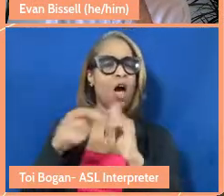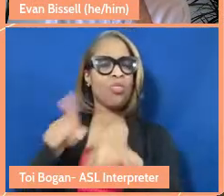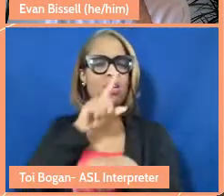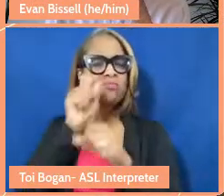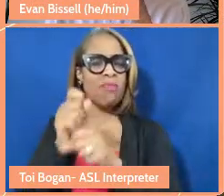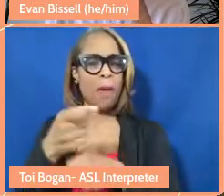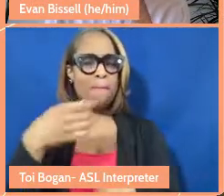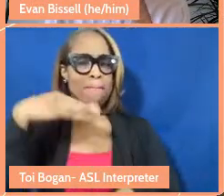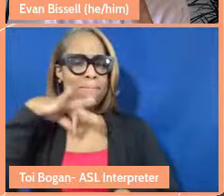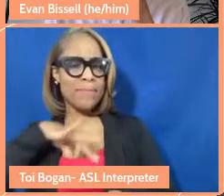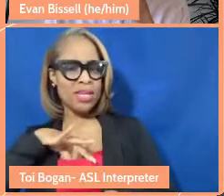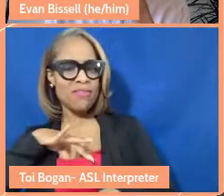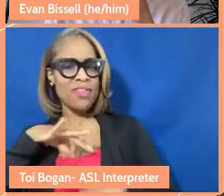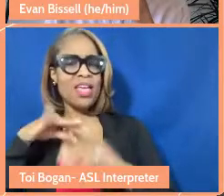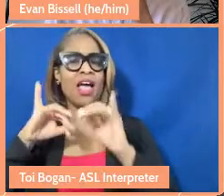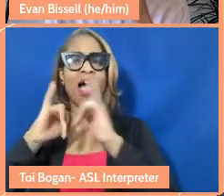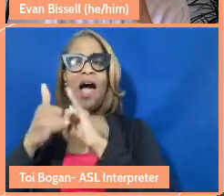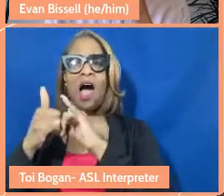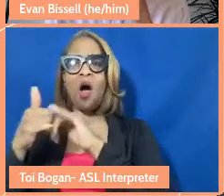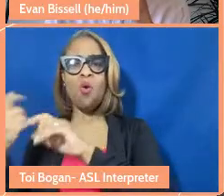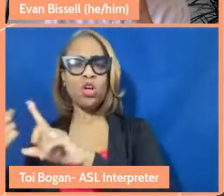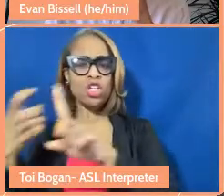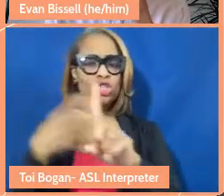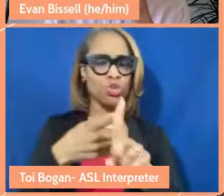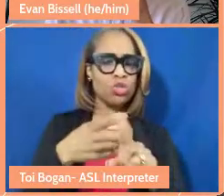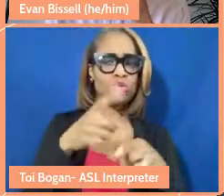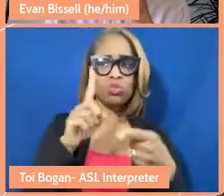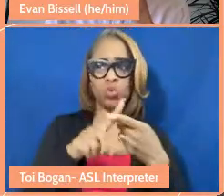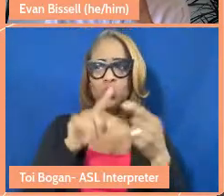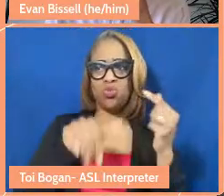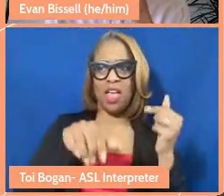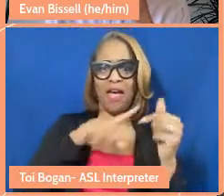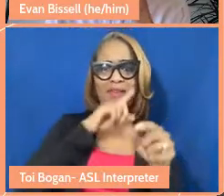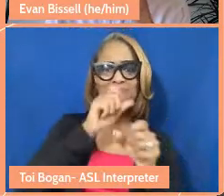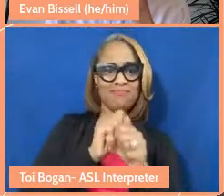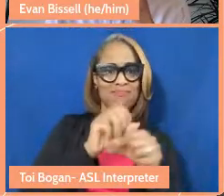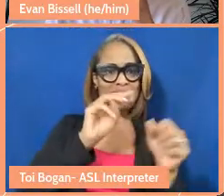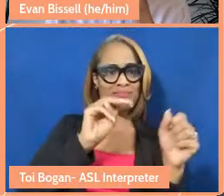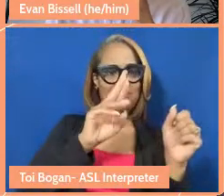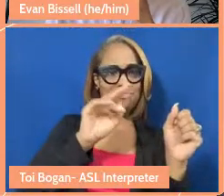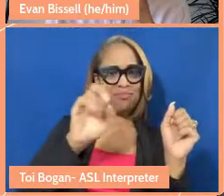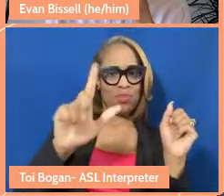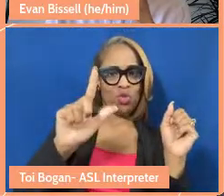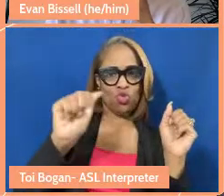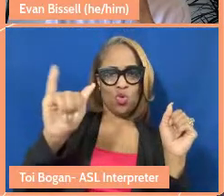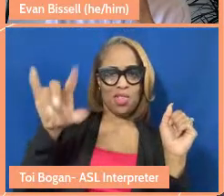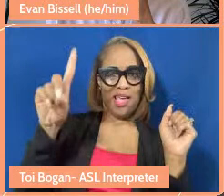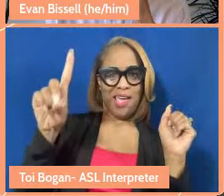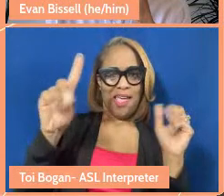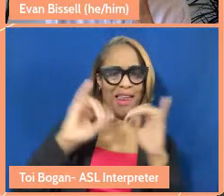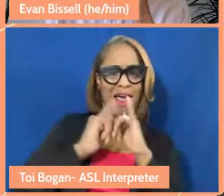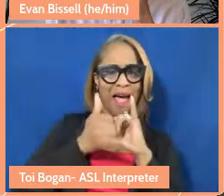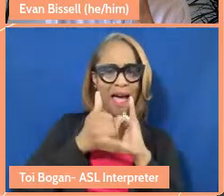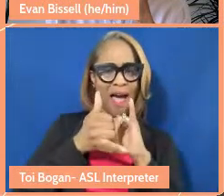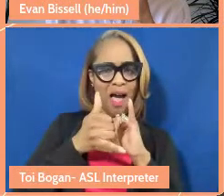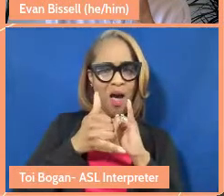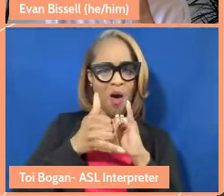these very important in mutual aid? I'm not being very articulate about this,